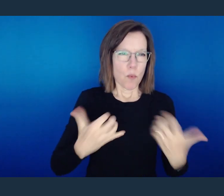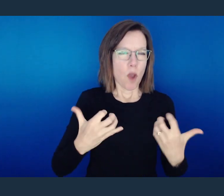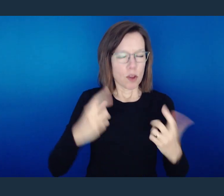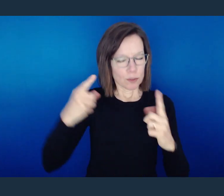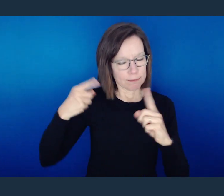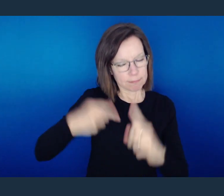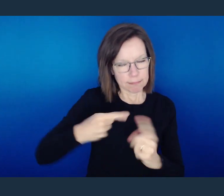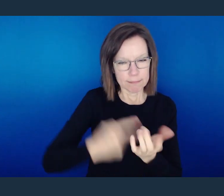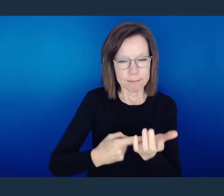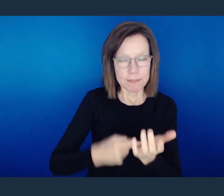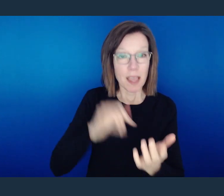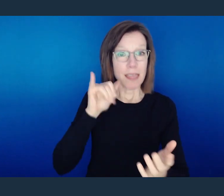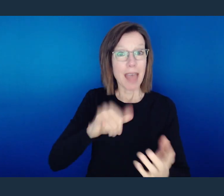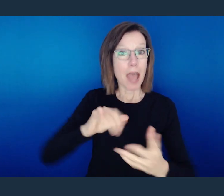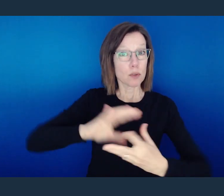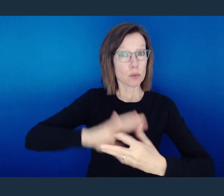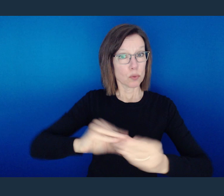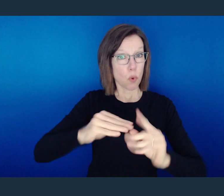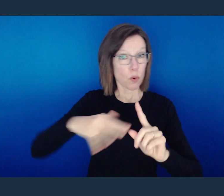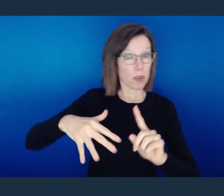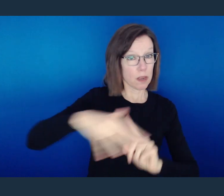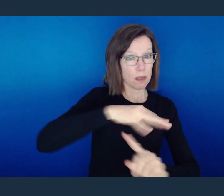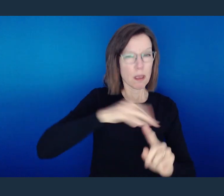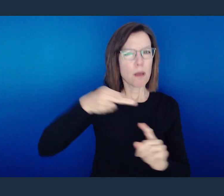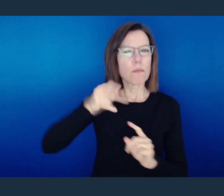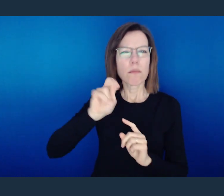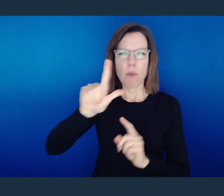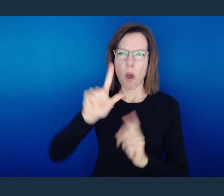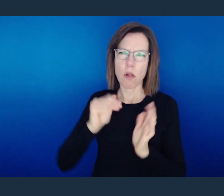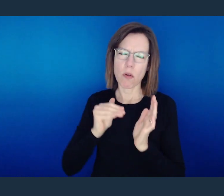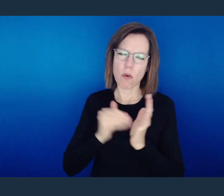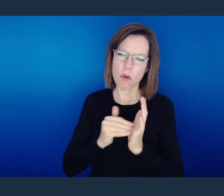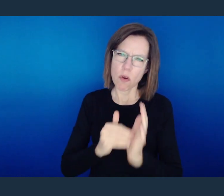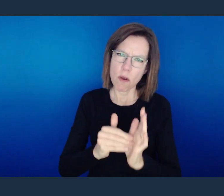today I want to pull us in here because in the context, what you have is, Paul in many